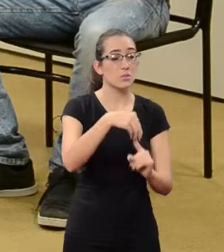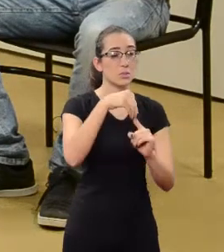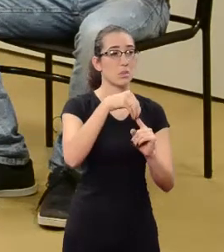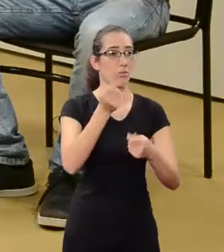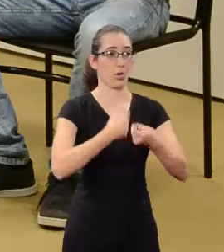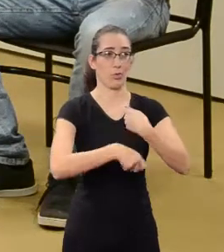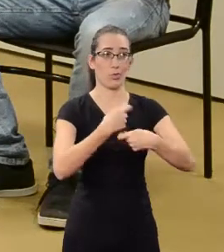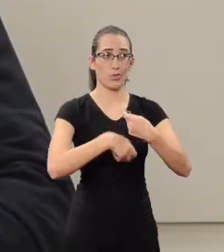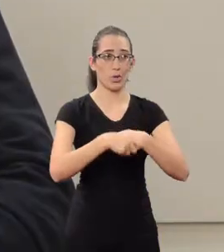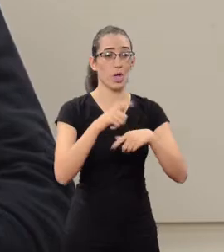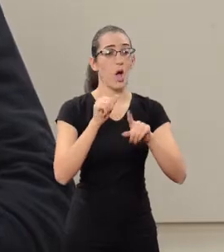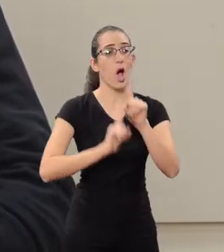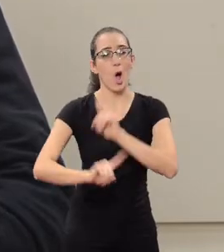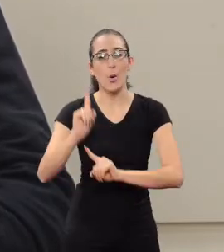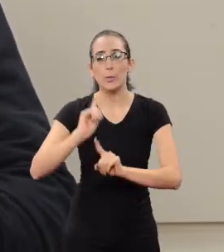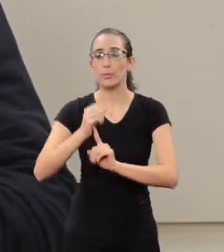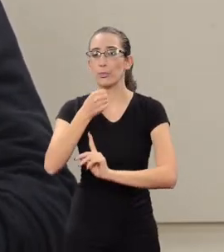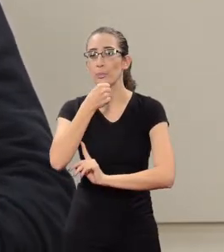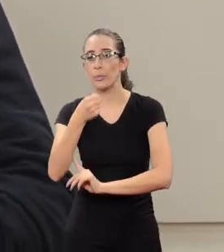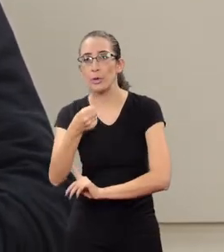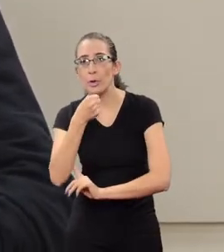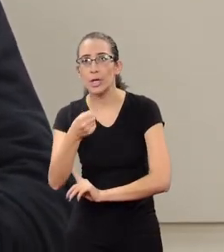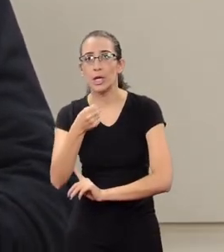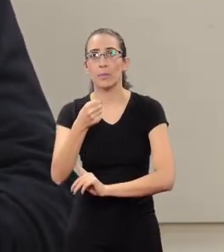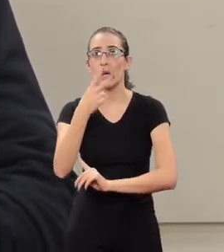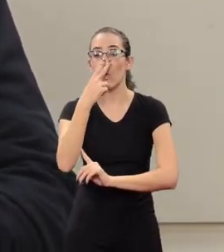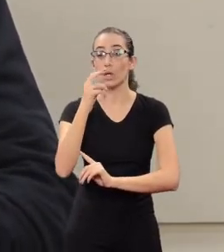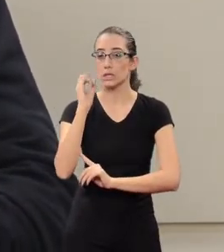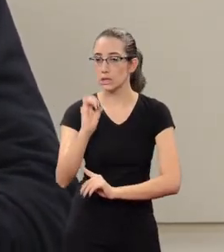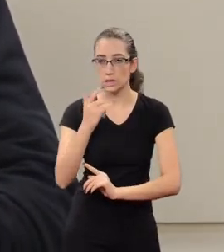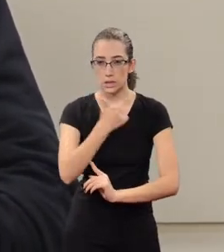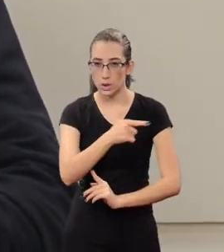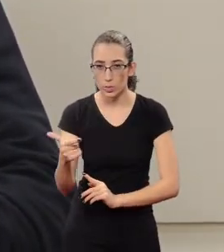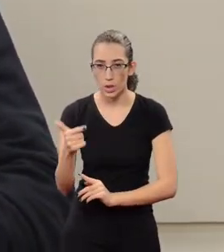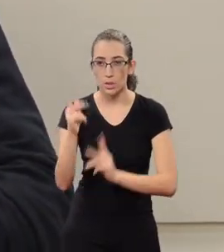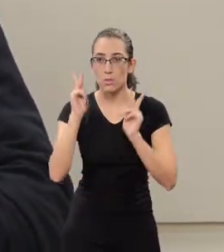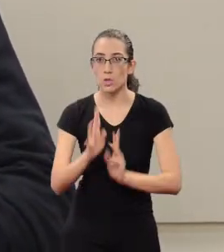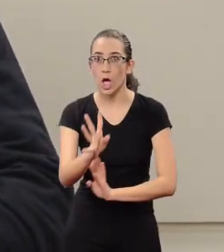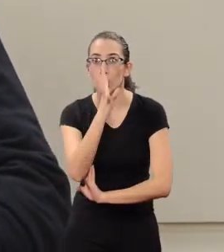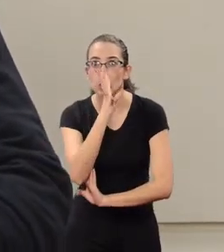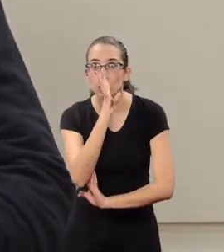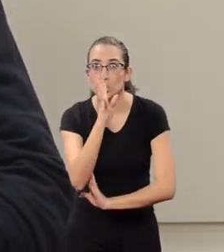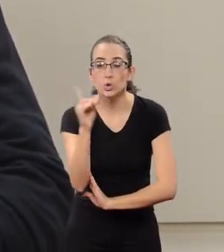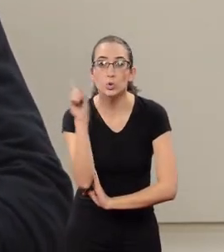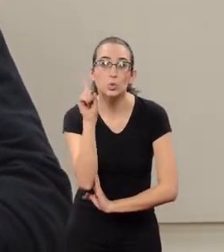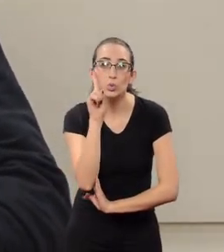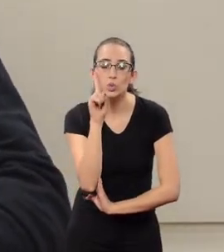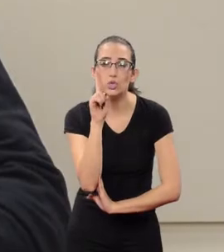Programs end up not being aired if they don't have audience